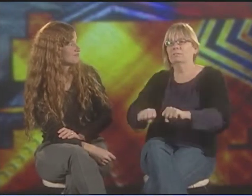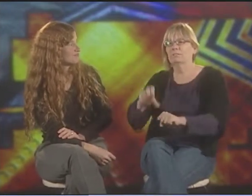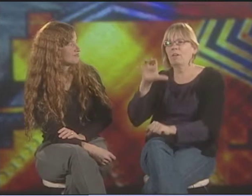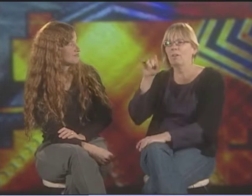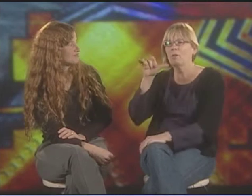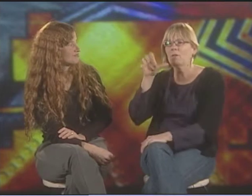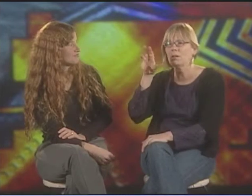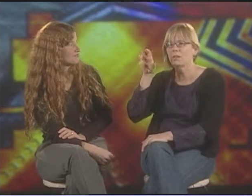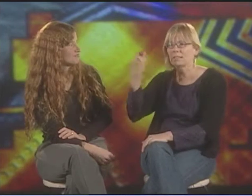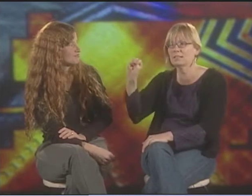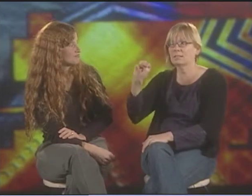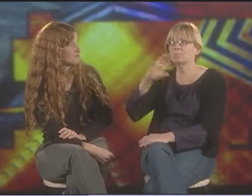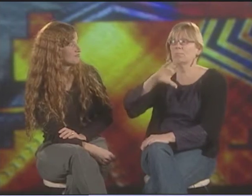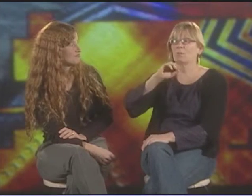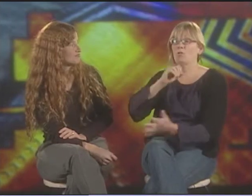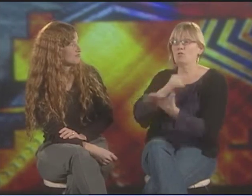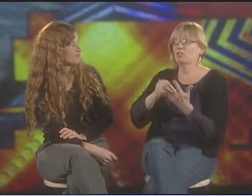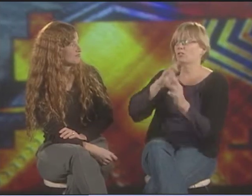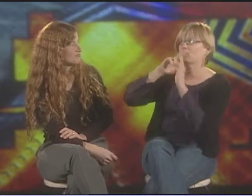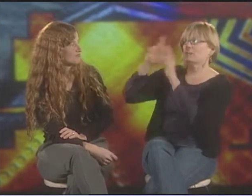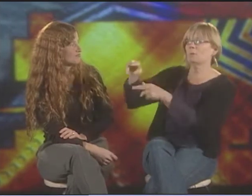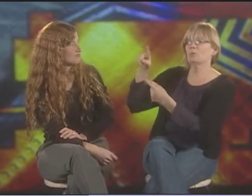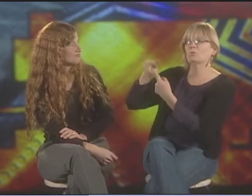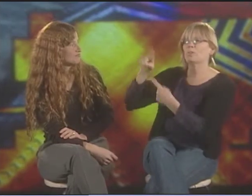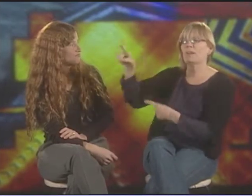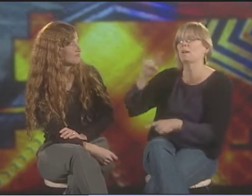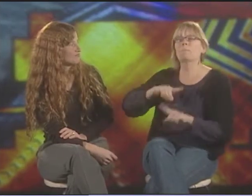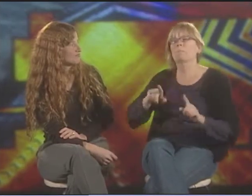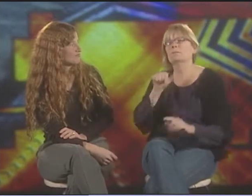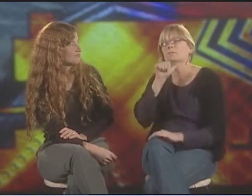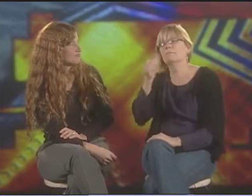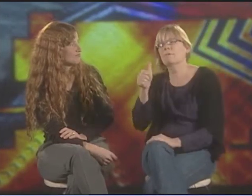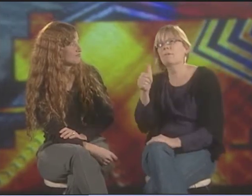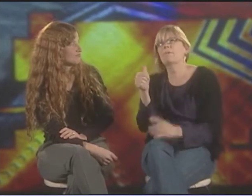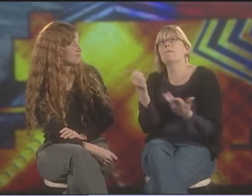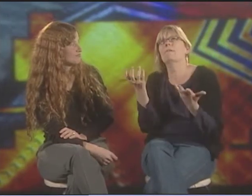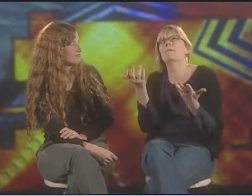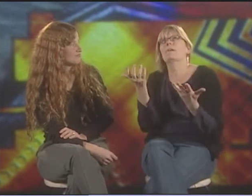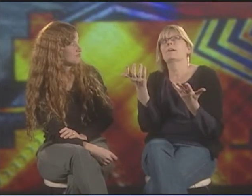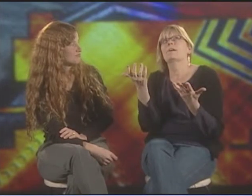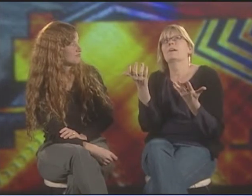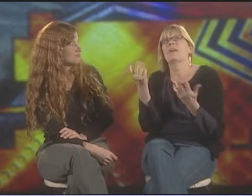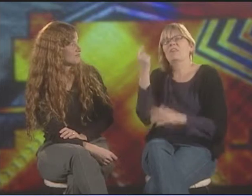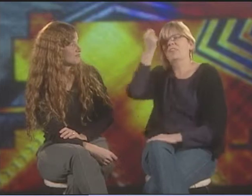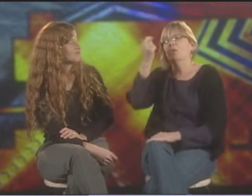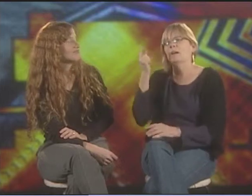ALL OF OUR EXPERIENCES WERE CO-OPTED BY AN IMPERIALISM, A COLONIALISM OF SORTS.